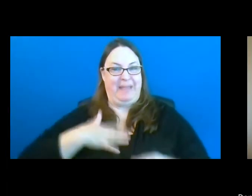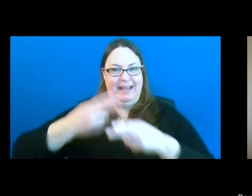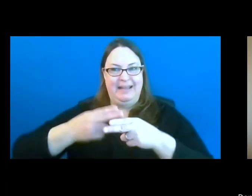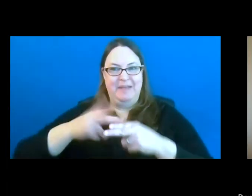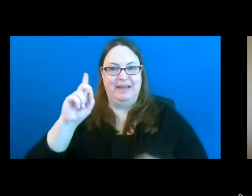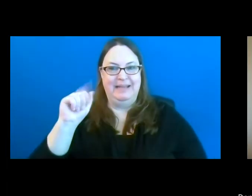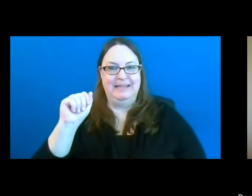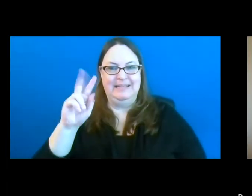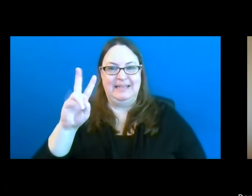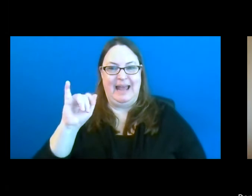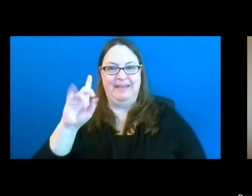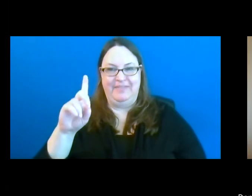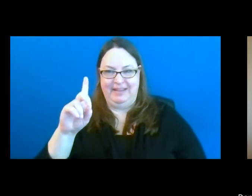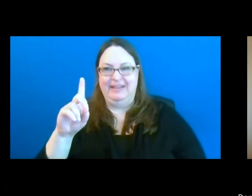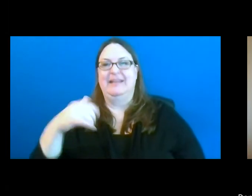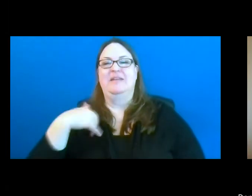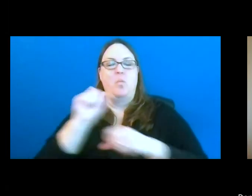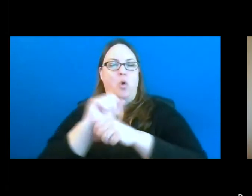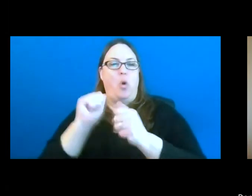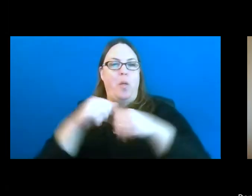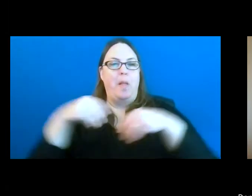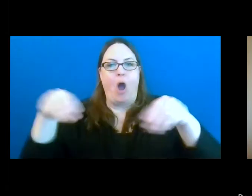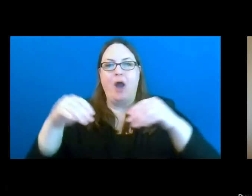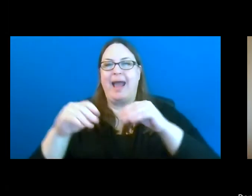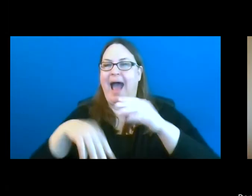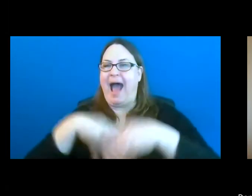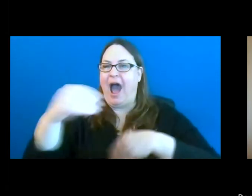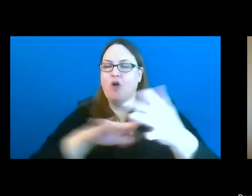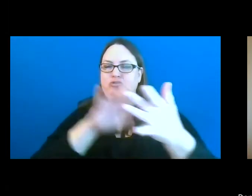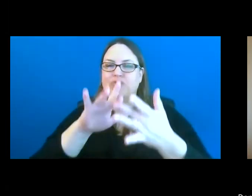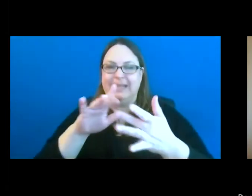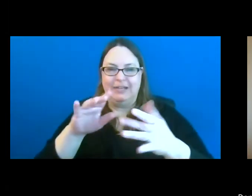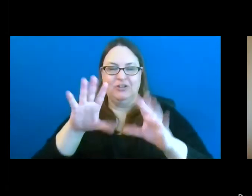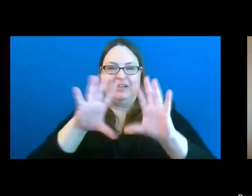I work for the Marketing and Outreach Division and currently I'm the DNR's accessibility team co-chair.